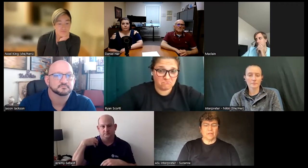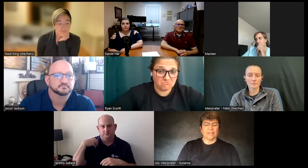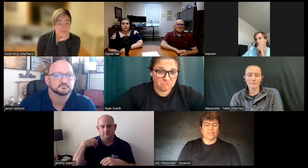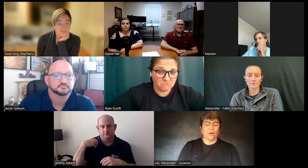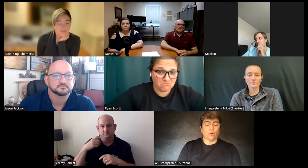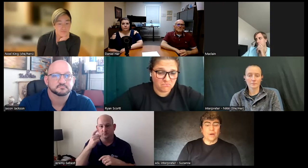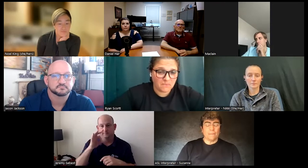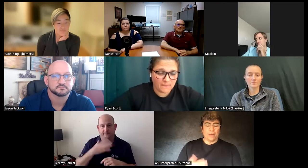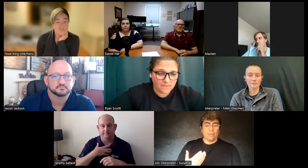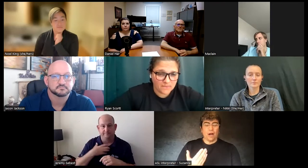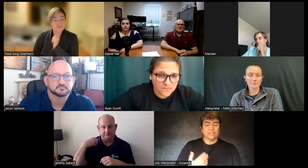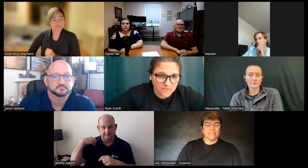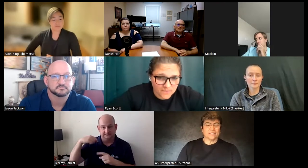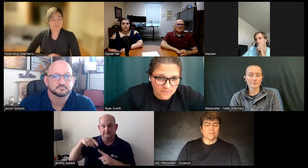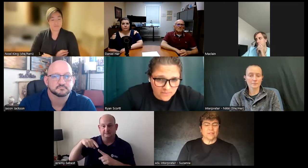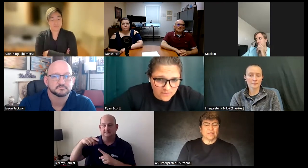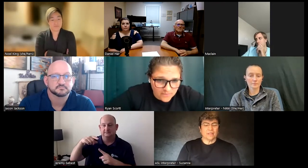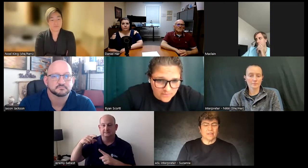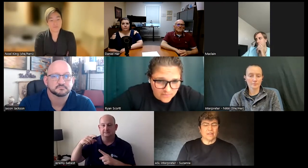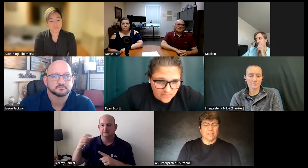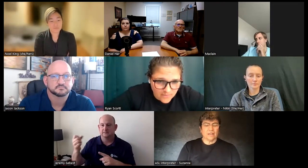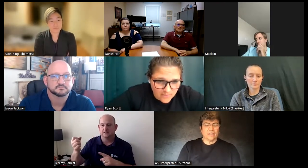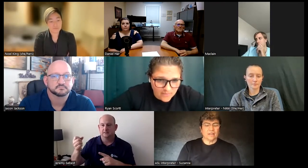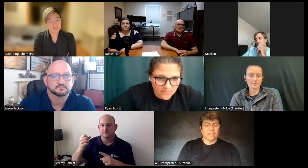and so my boss